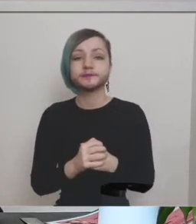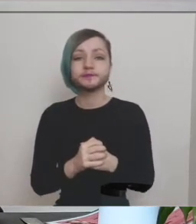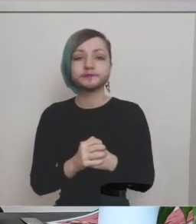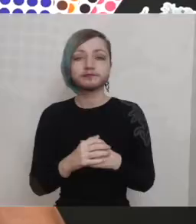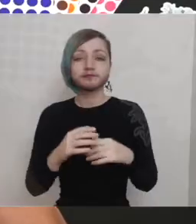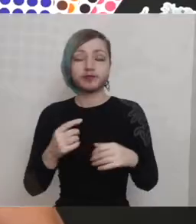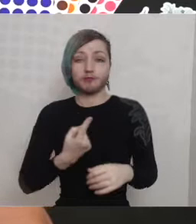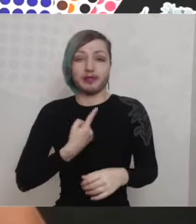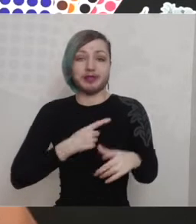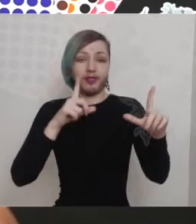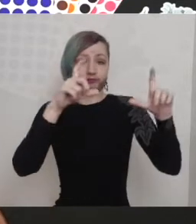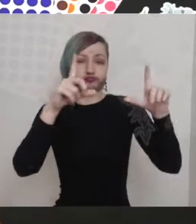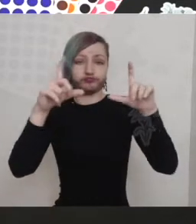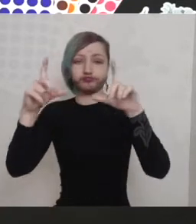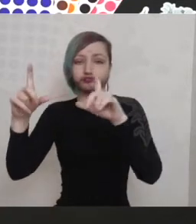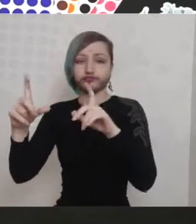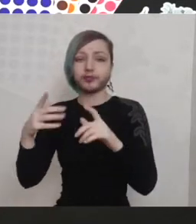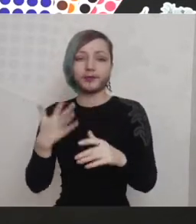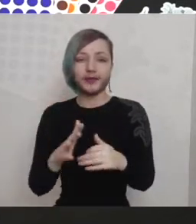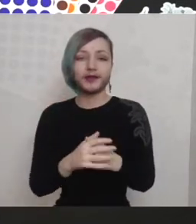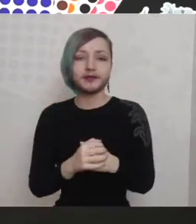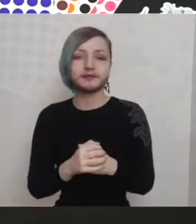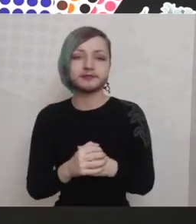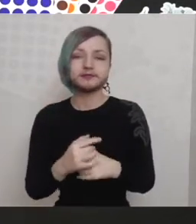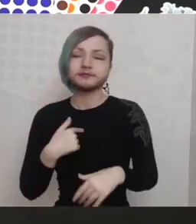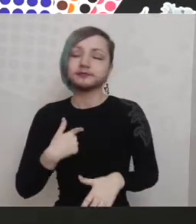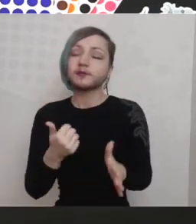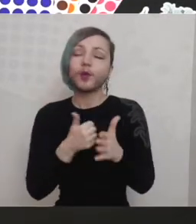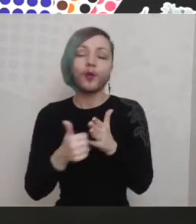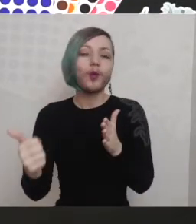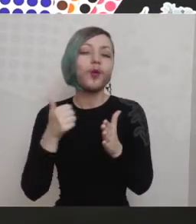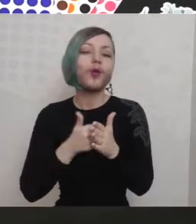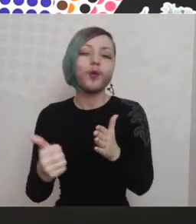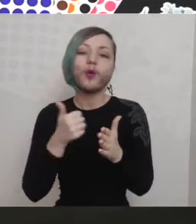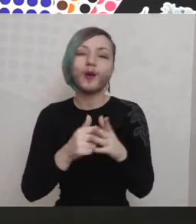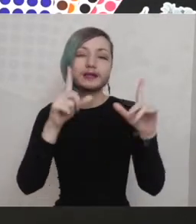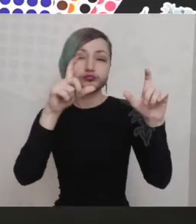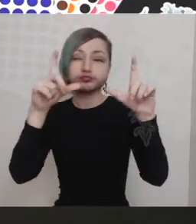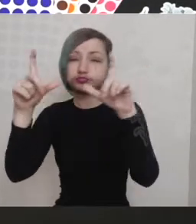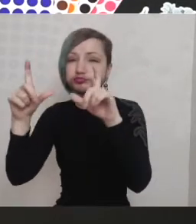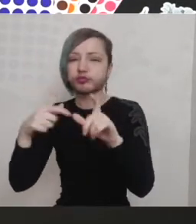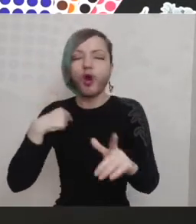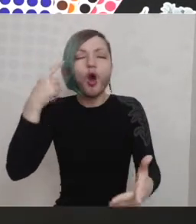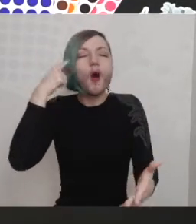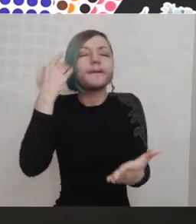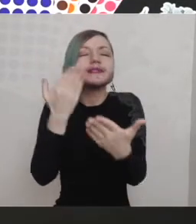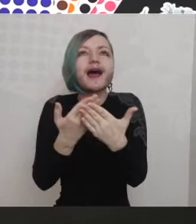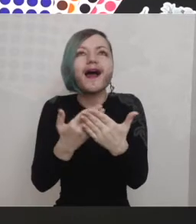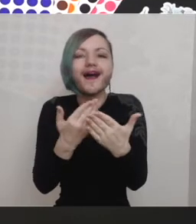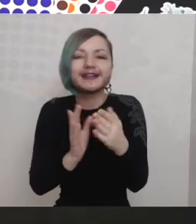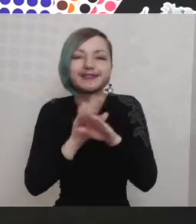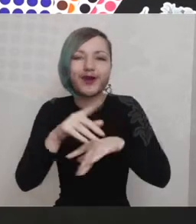taken so i'm constantly taking photographs i'm really obsessed with taking photographs actually